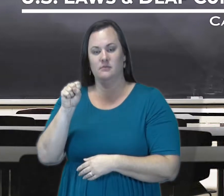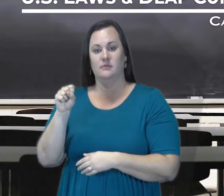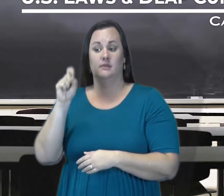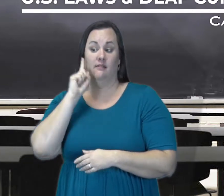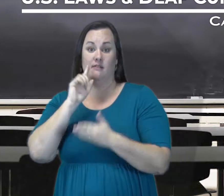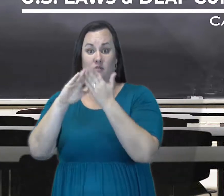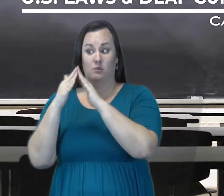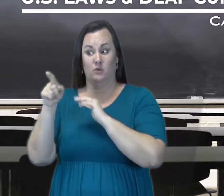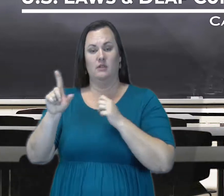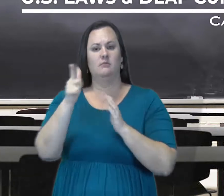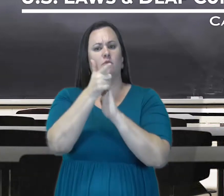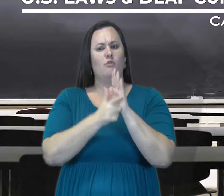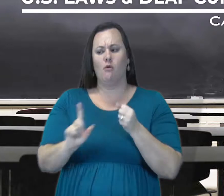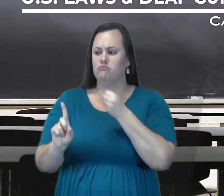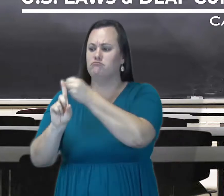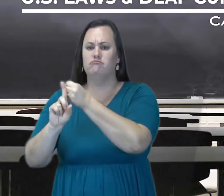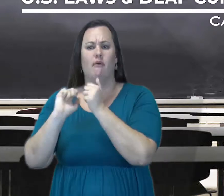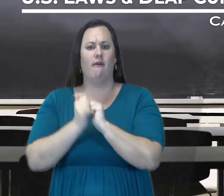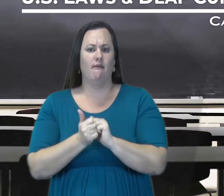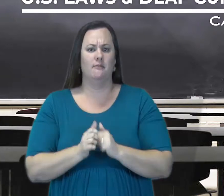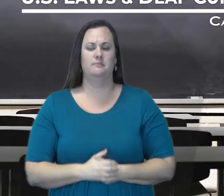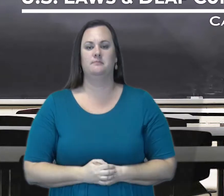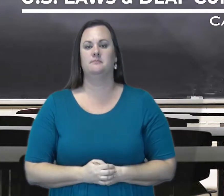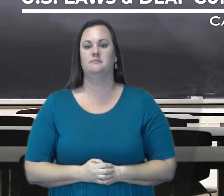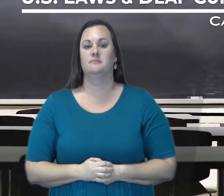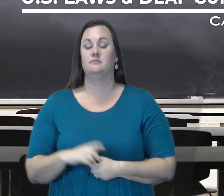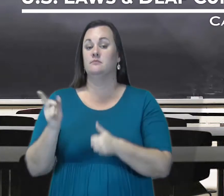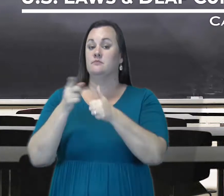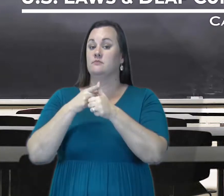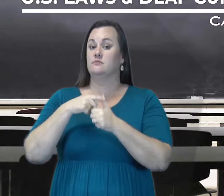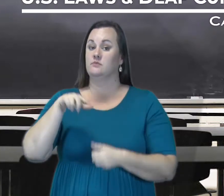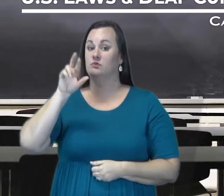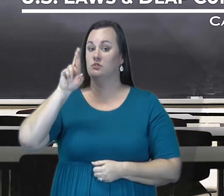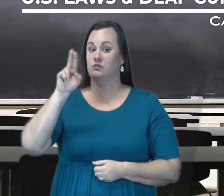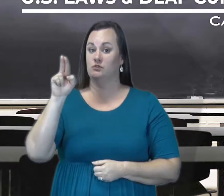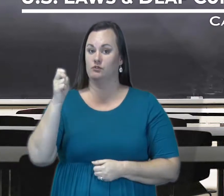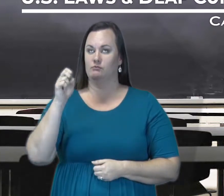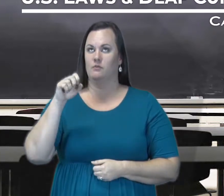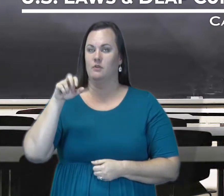on the US. Specifically the laws that have an impact on the deaf community